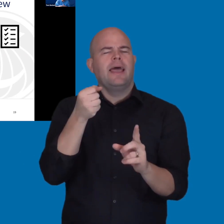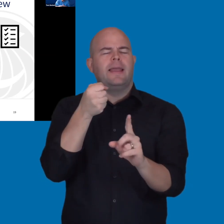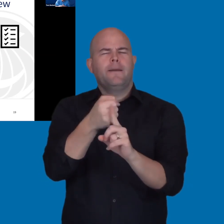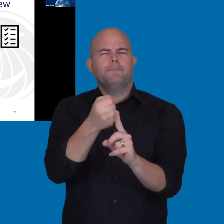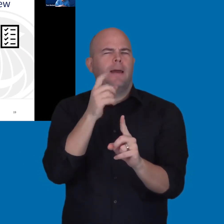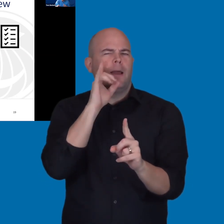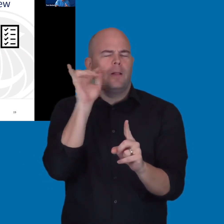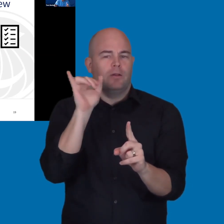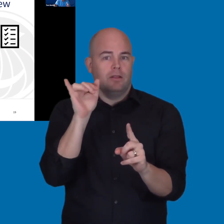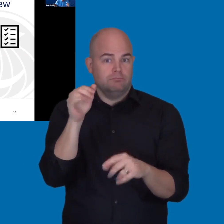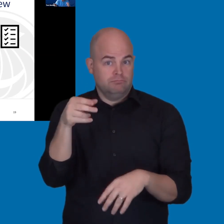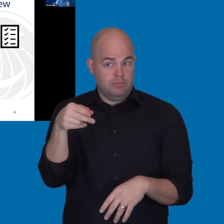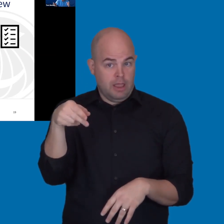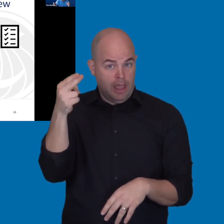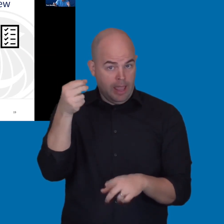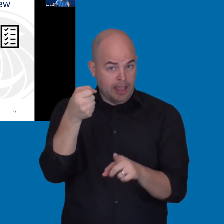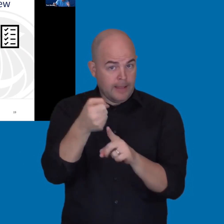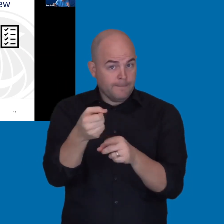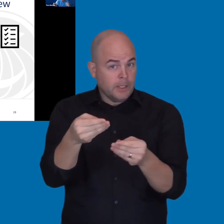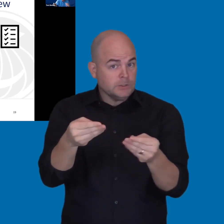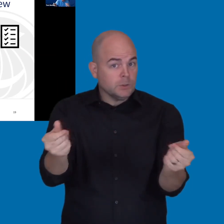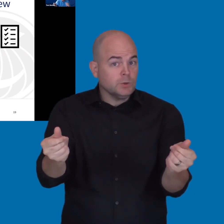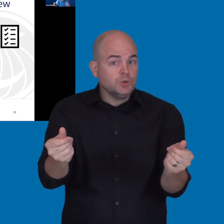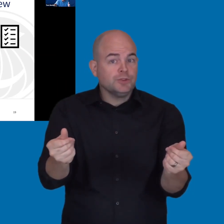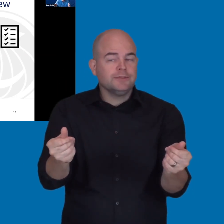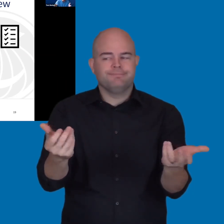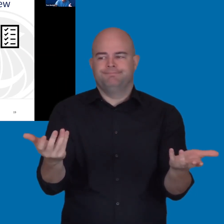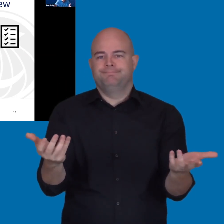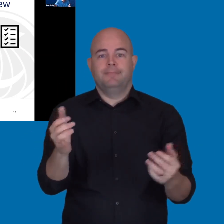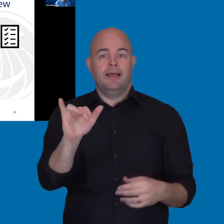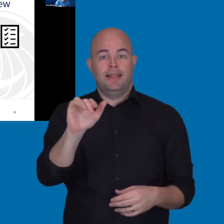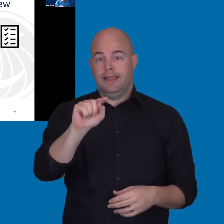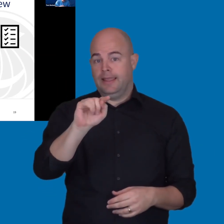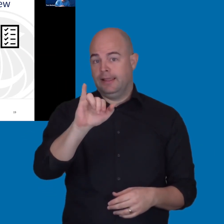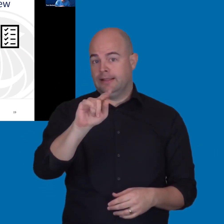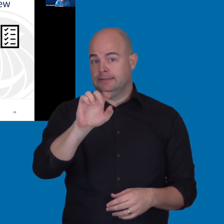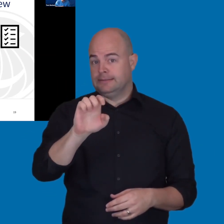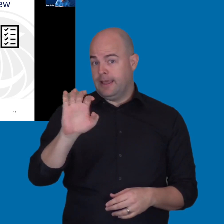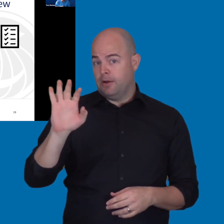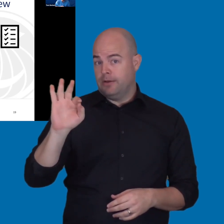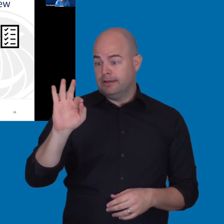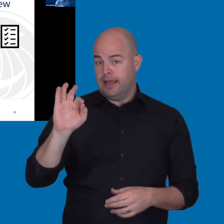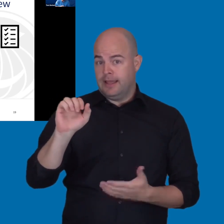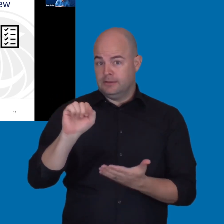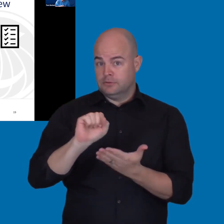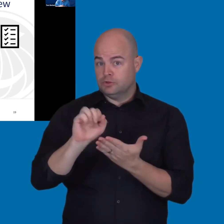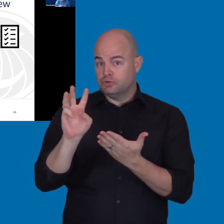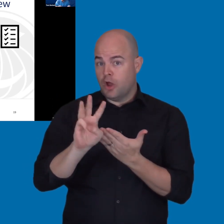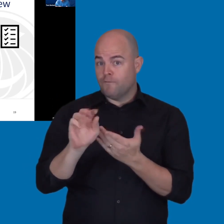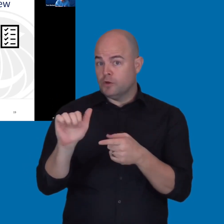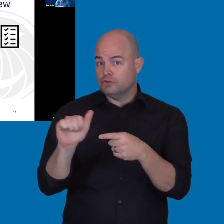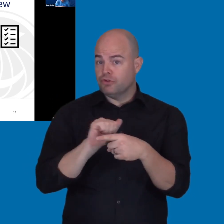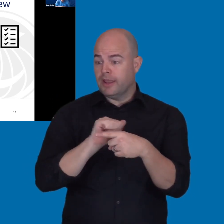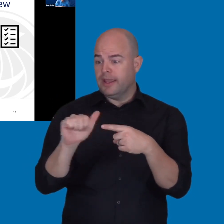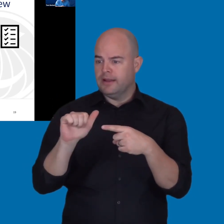such as a Title 9 software training that all students need to take?